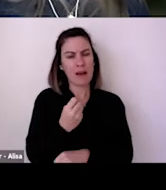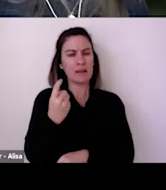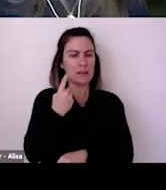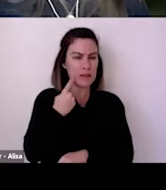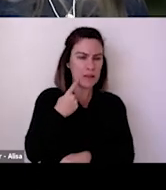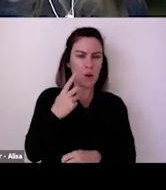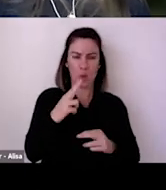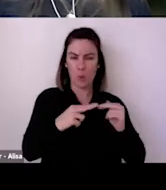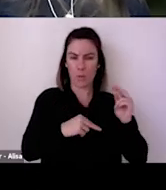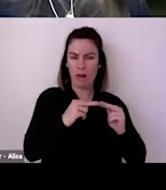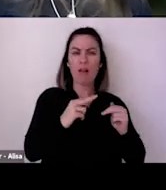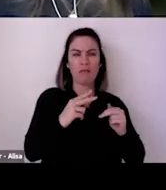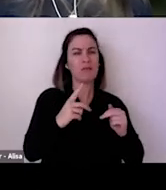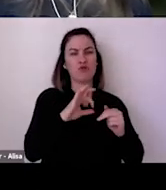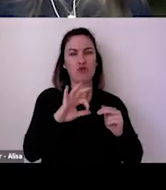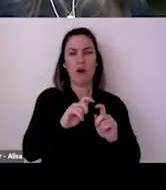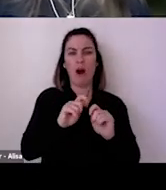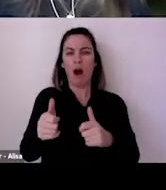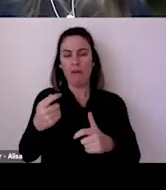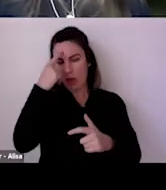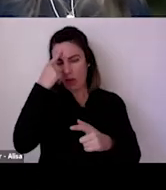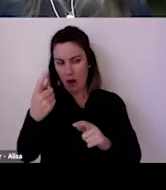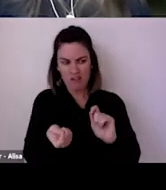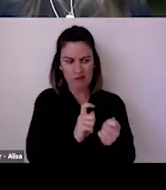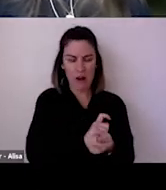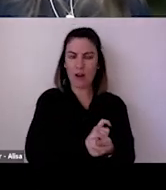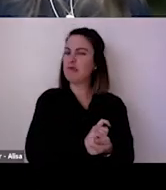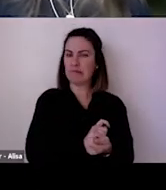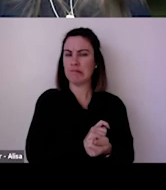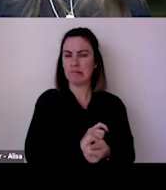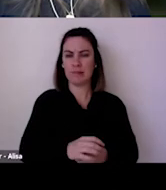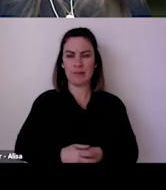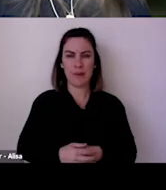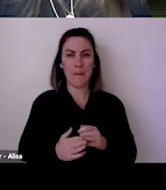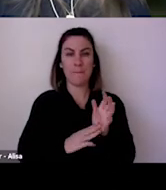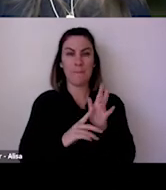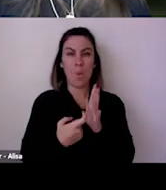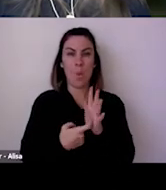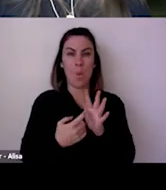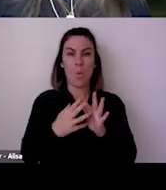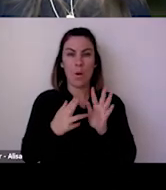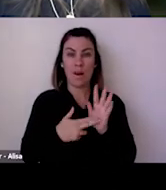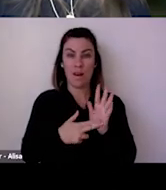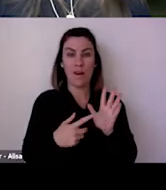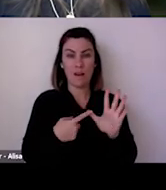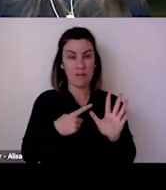I know here in Australia, where we've got the challenge of the risk of lockdowns, cancellations